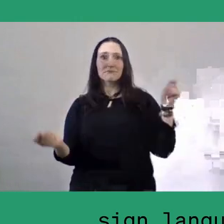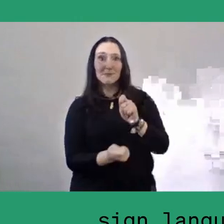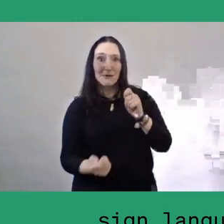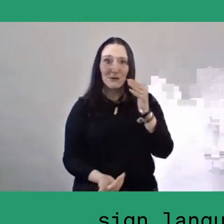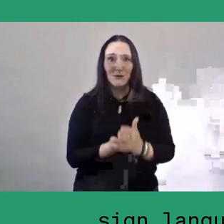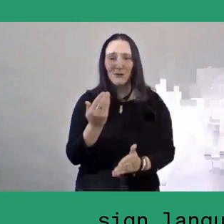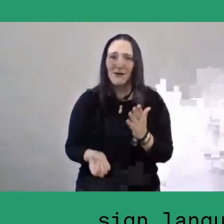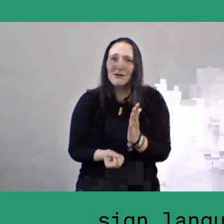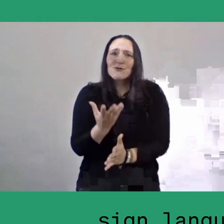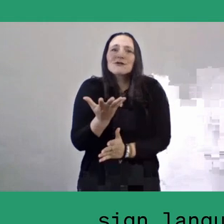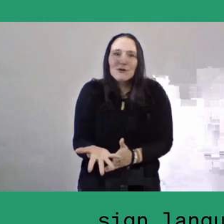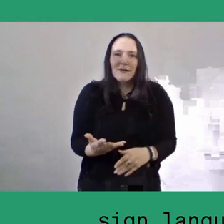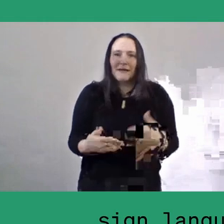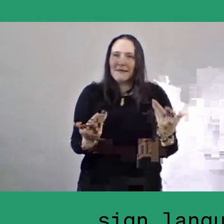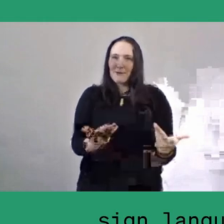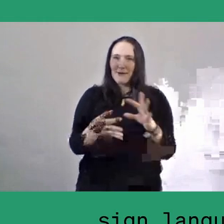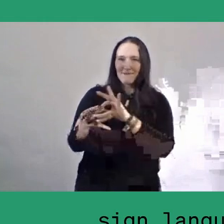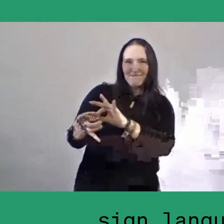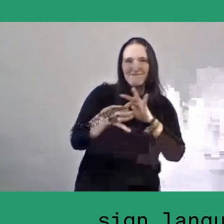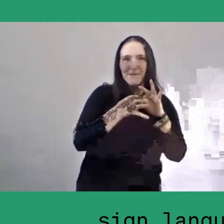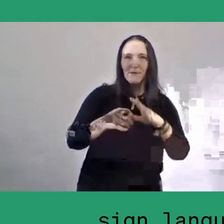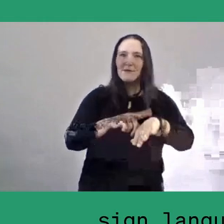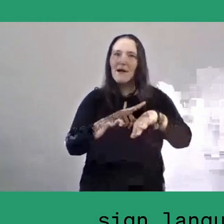and developing diverse relationships with time.